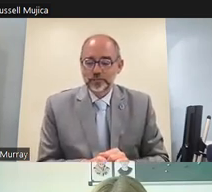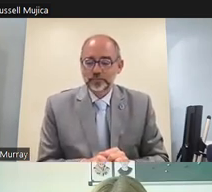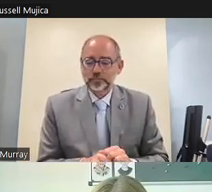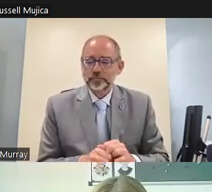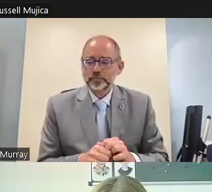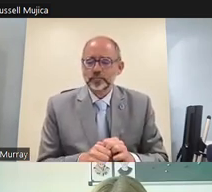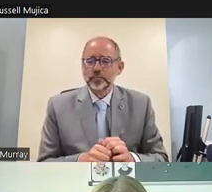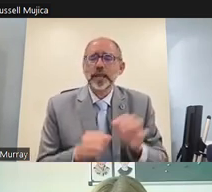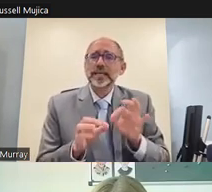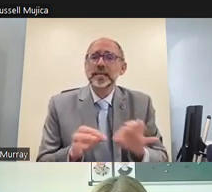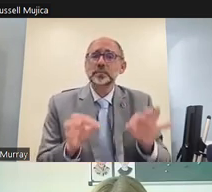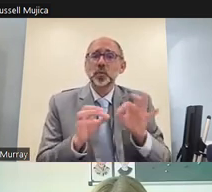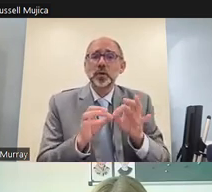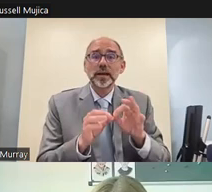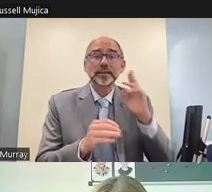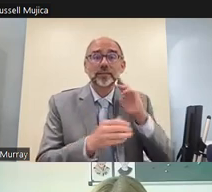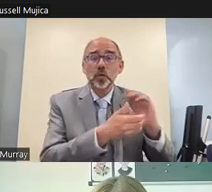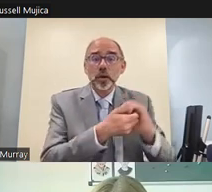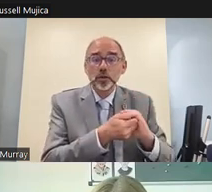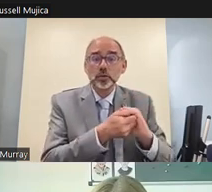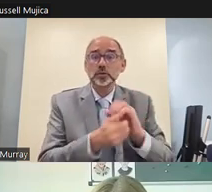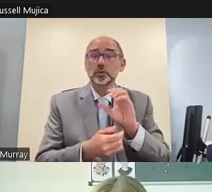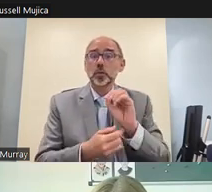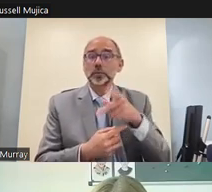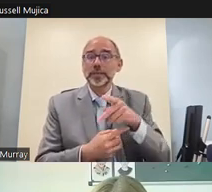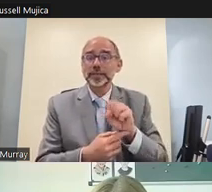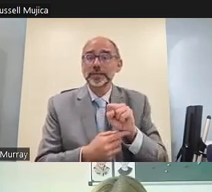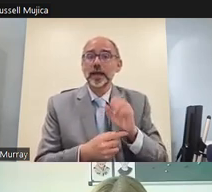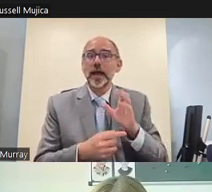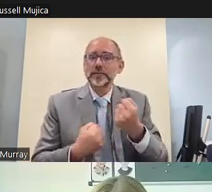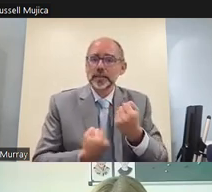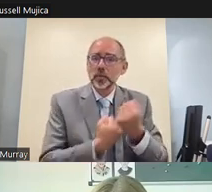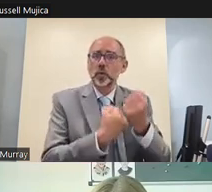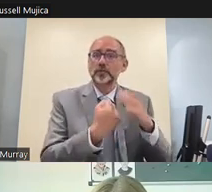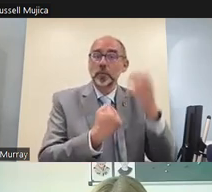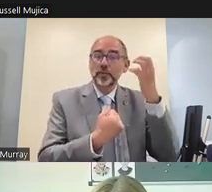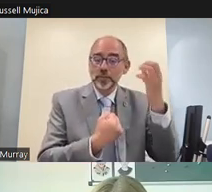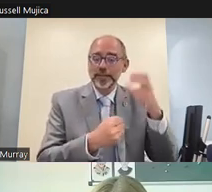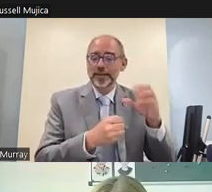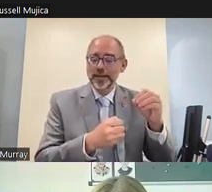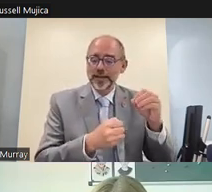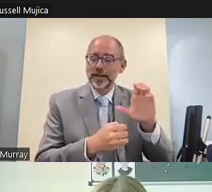and indeed odps on all levels be that regional local national